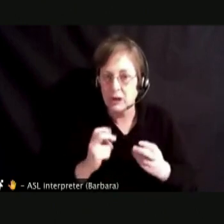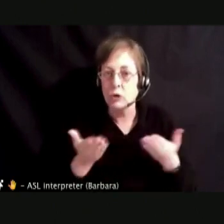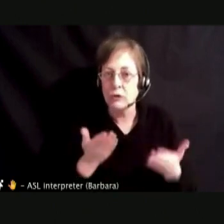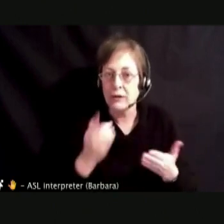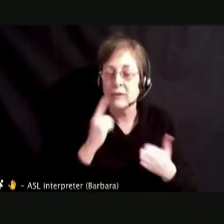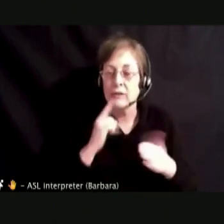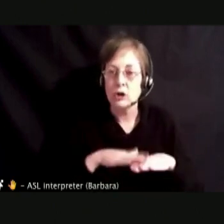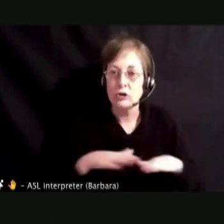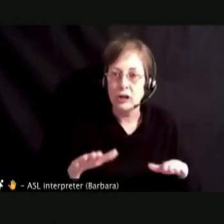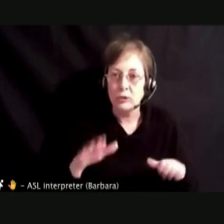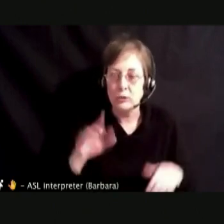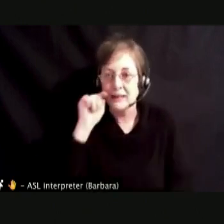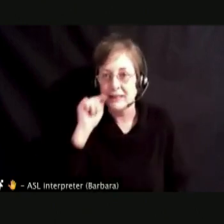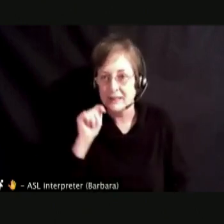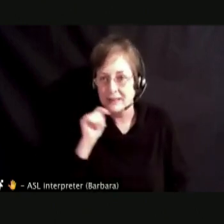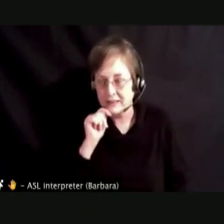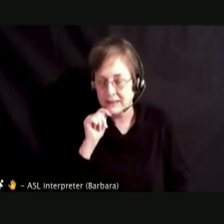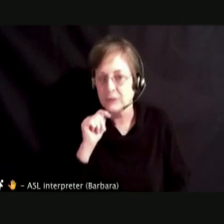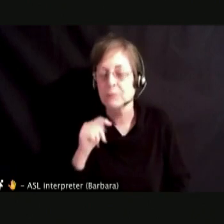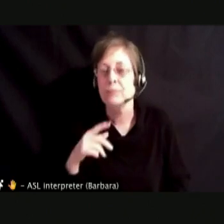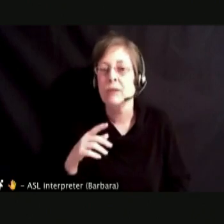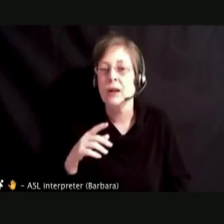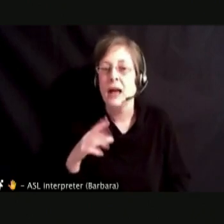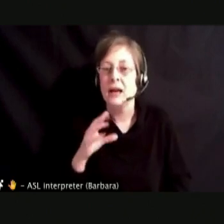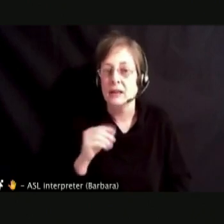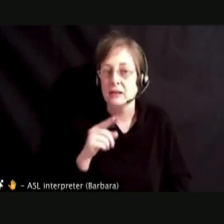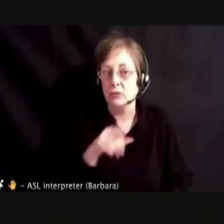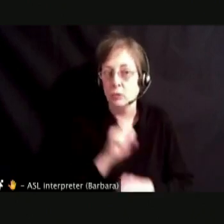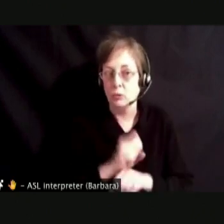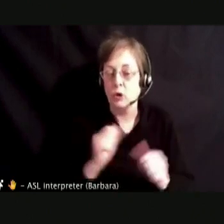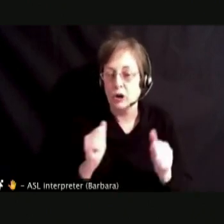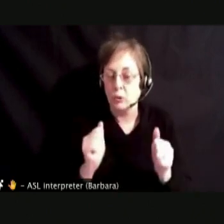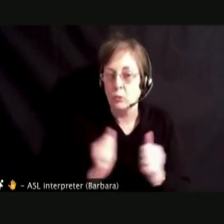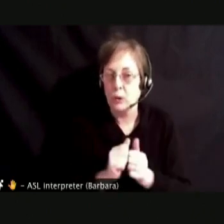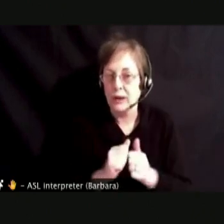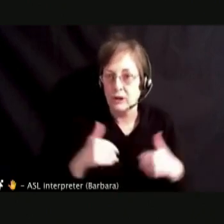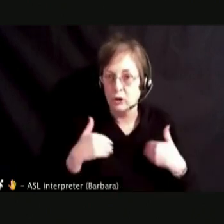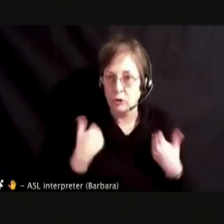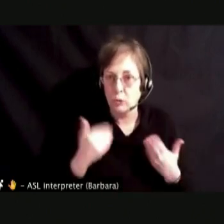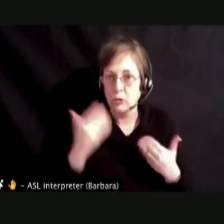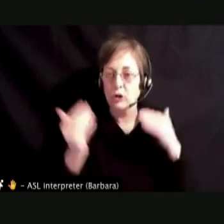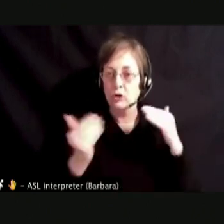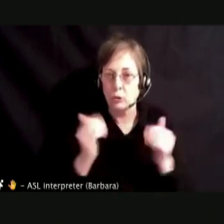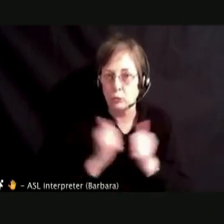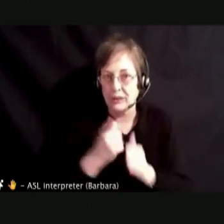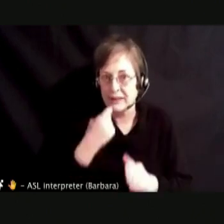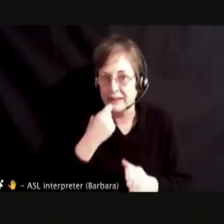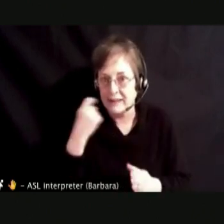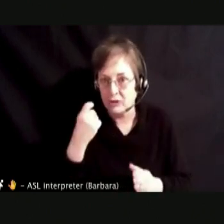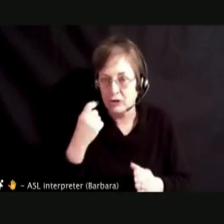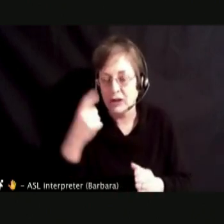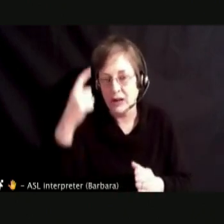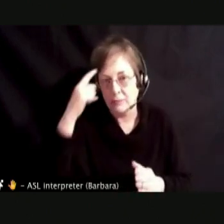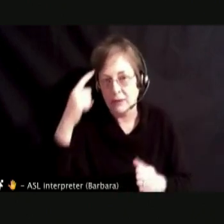ADOLESCENT AND HAS BEEN WORKING WITH YOU AND ADULTS WITH ADDICTION AND MENTAL HEALTH CONCERNS FOR OVER A DECADE.